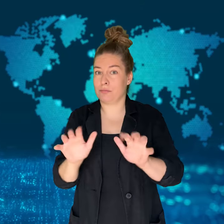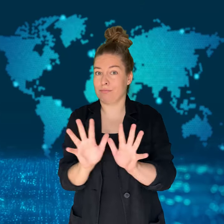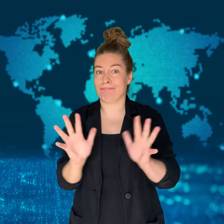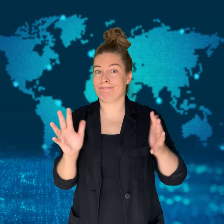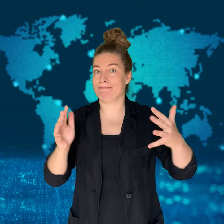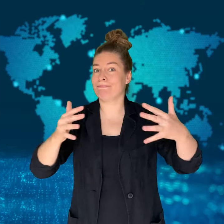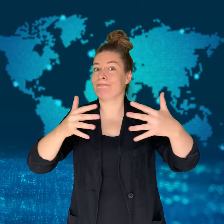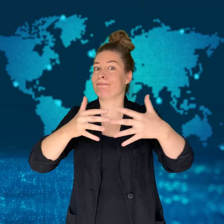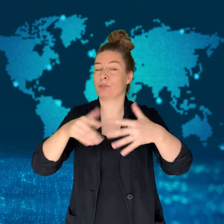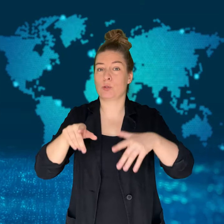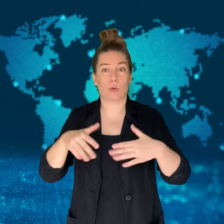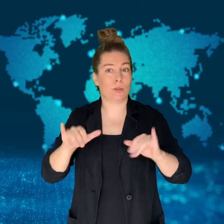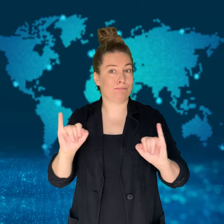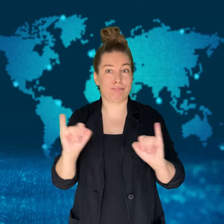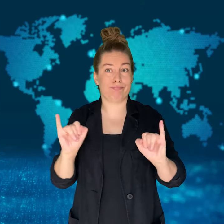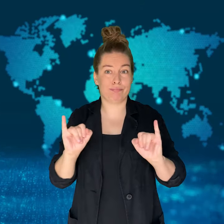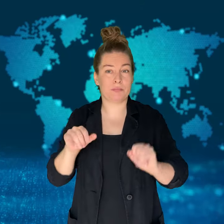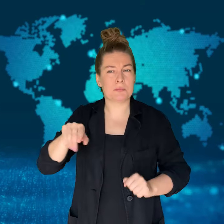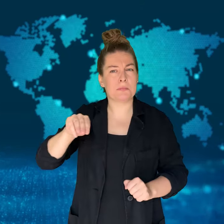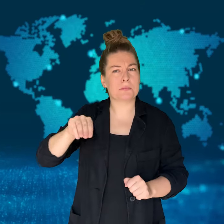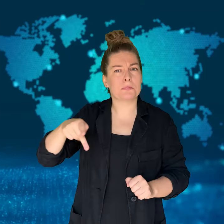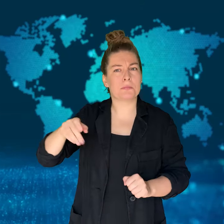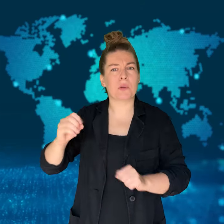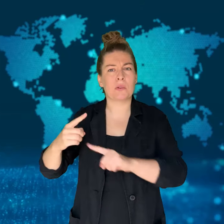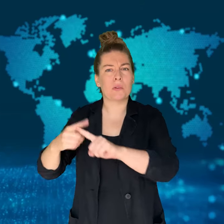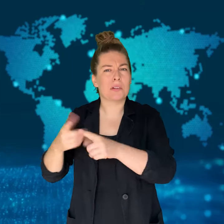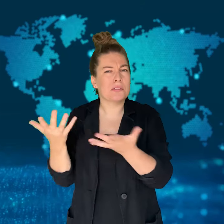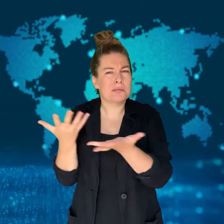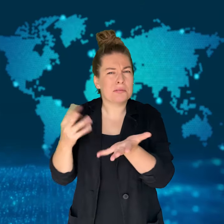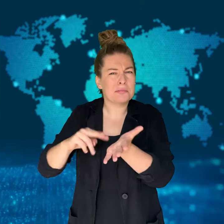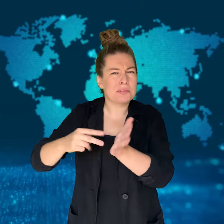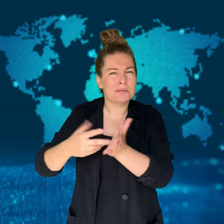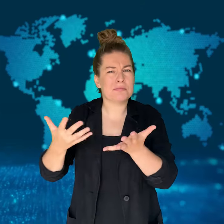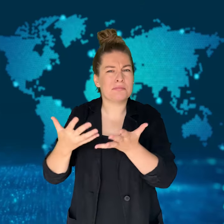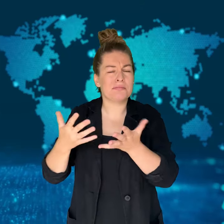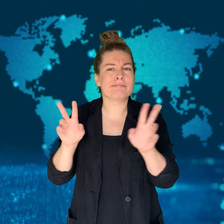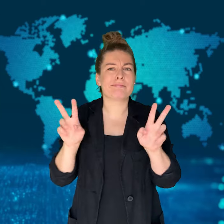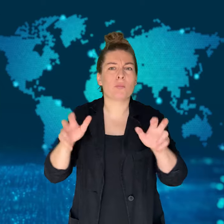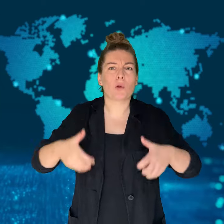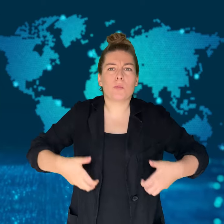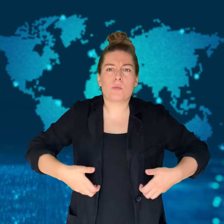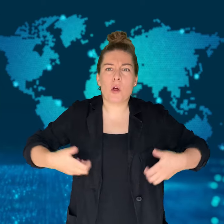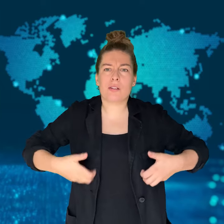The Mpox - monkeypox virus - has been declared